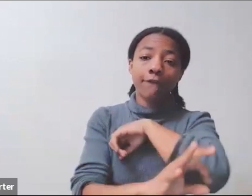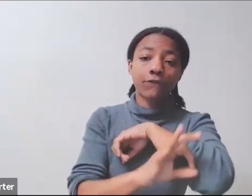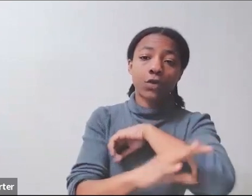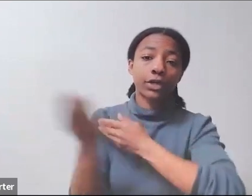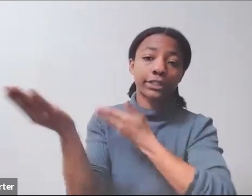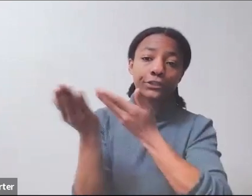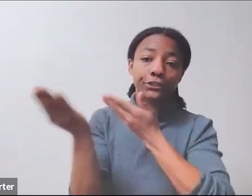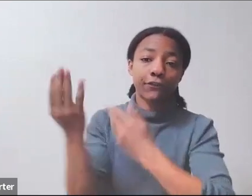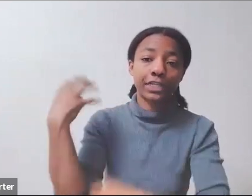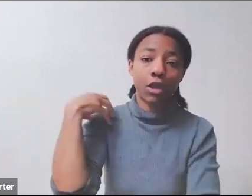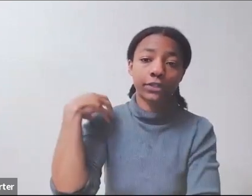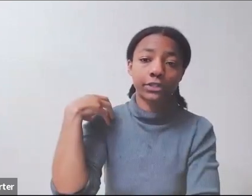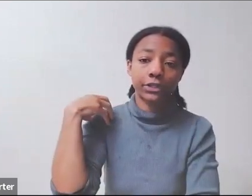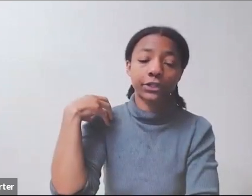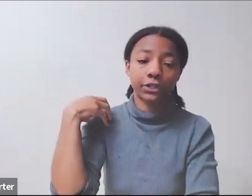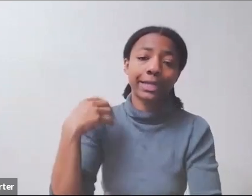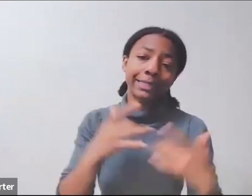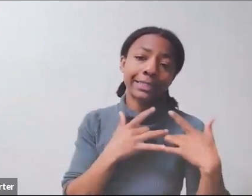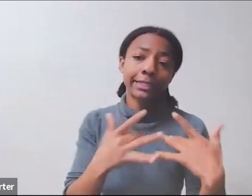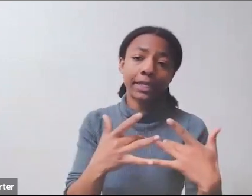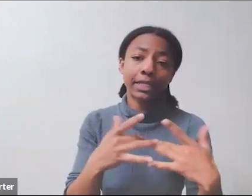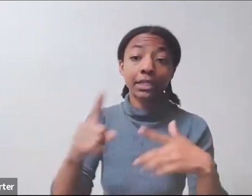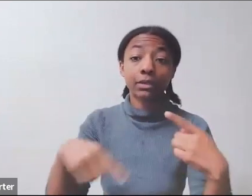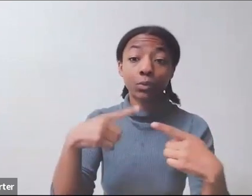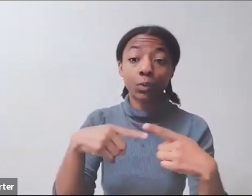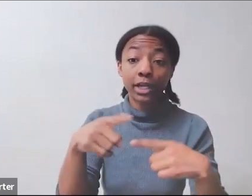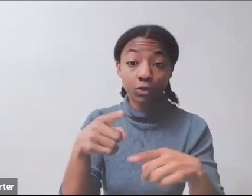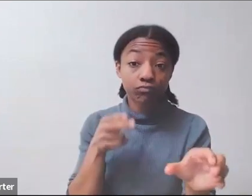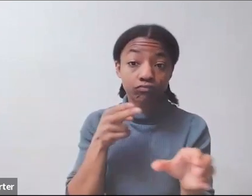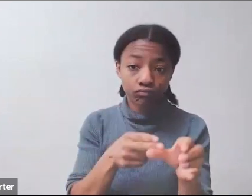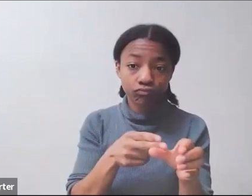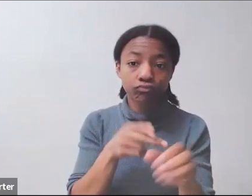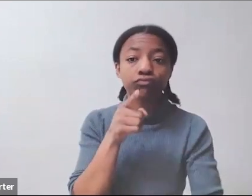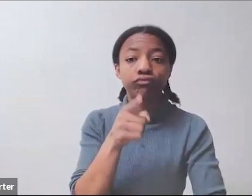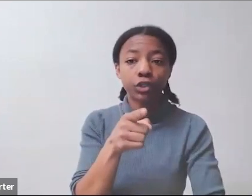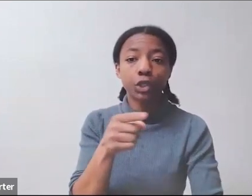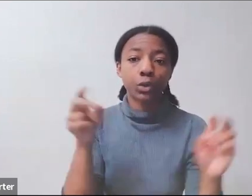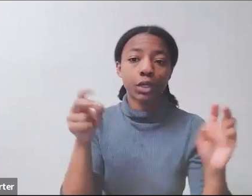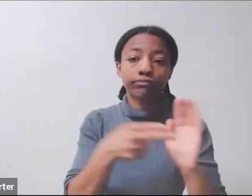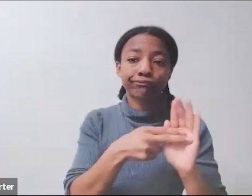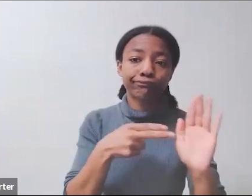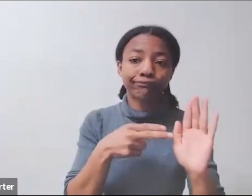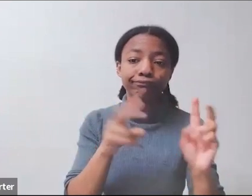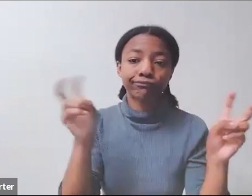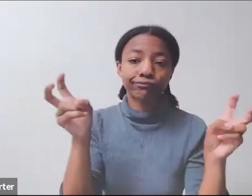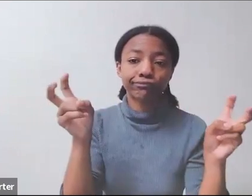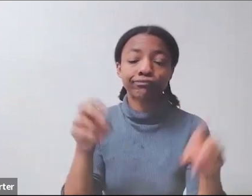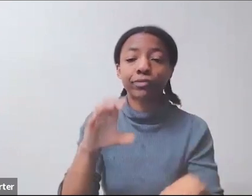You can go to the next slide. Schedule A. I don't know how much you all know about this.